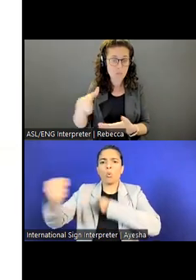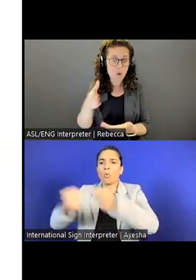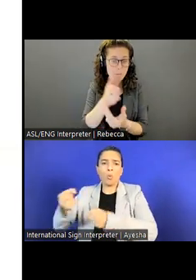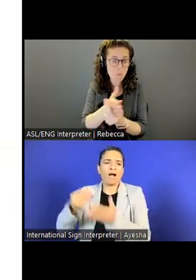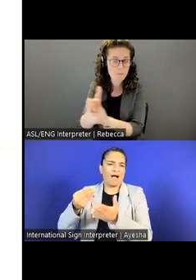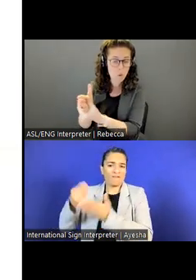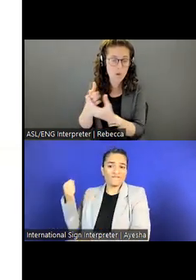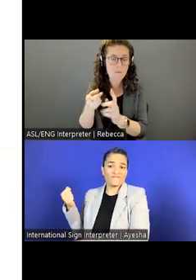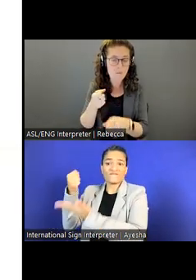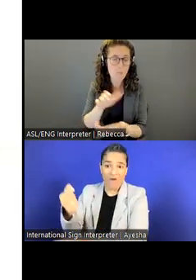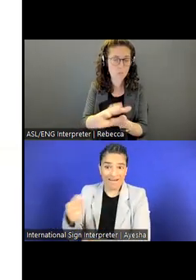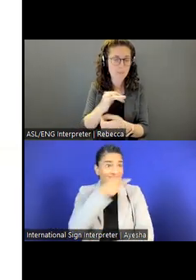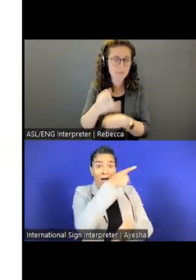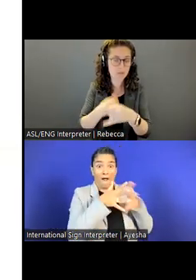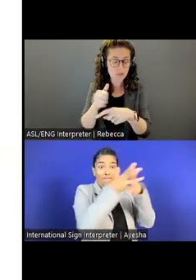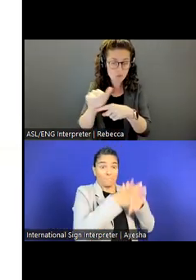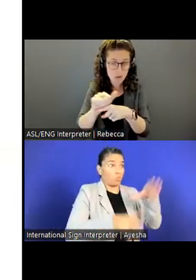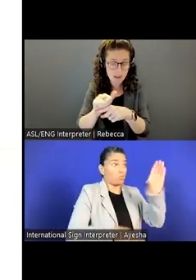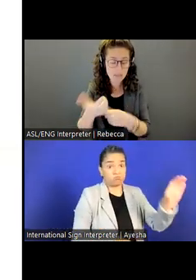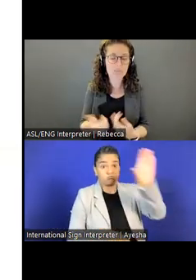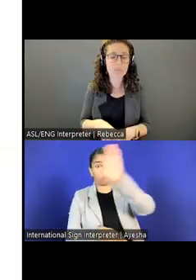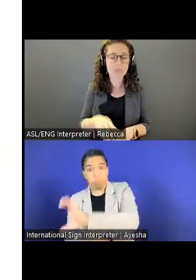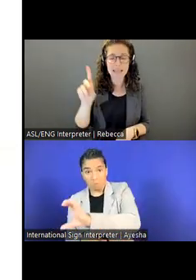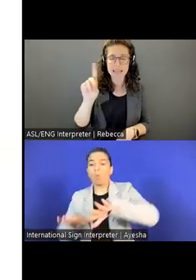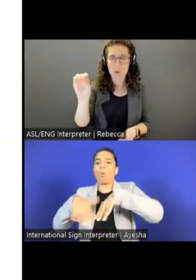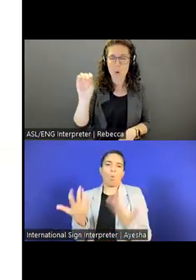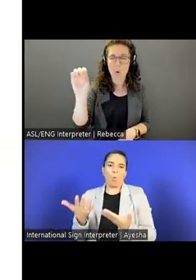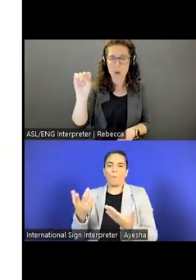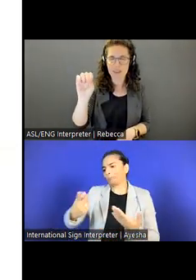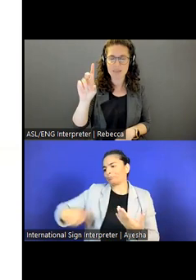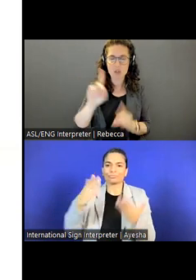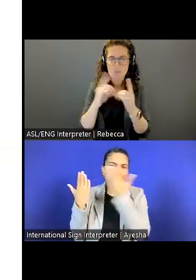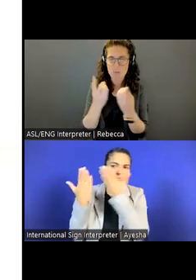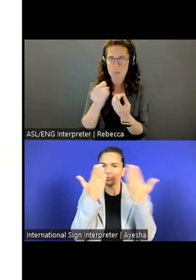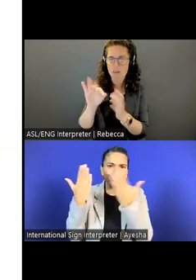School of International Training.